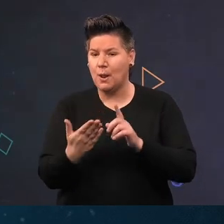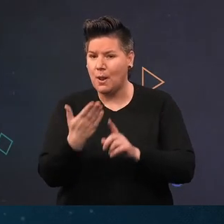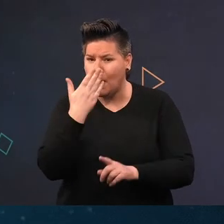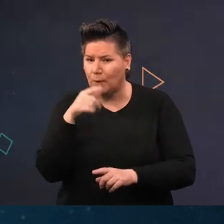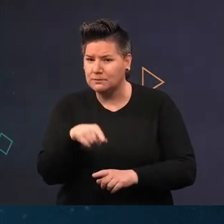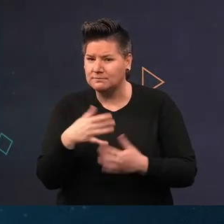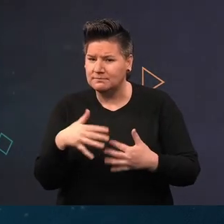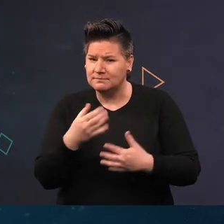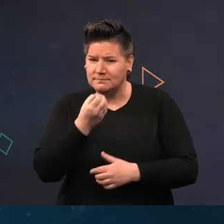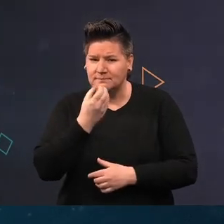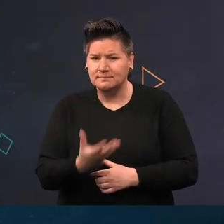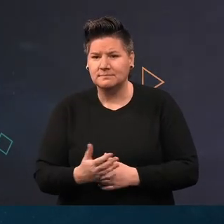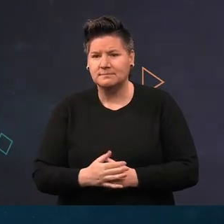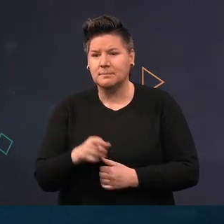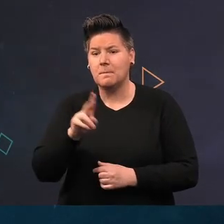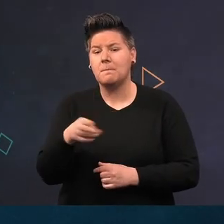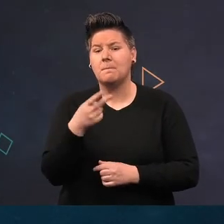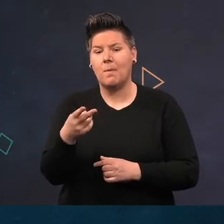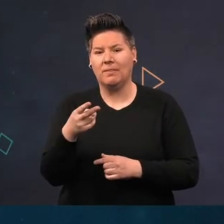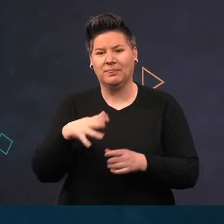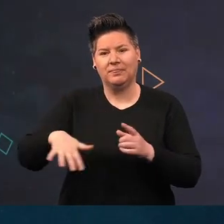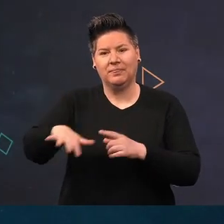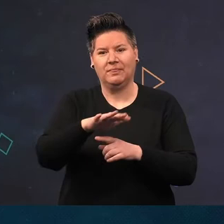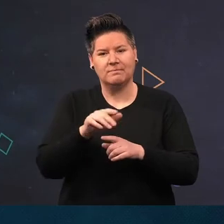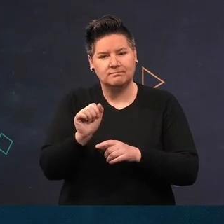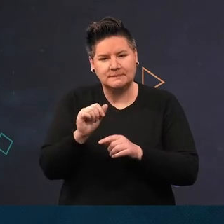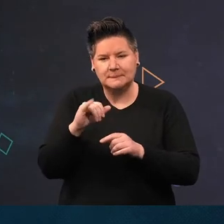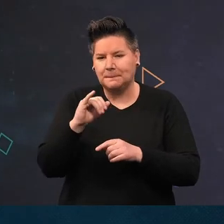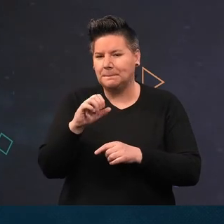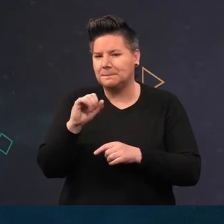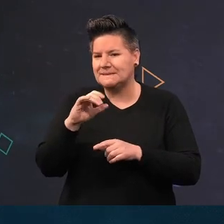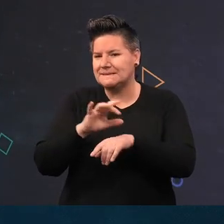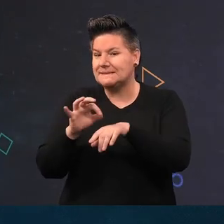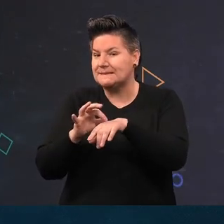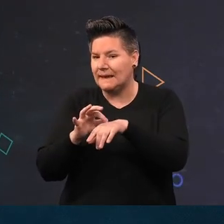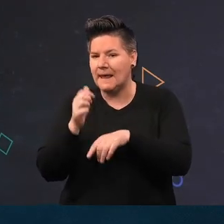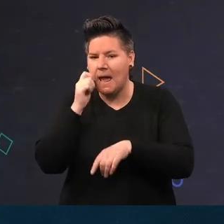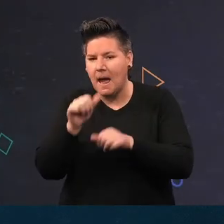both Echinoderms 'spiny skinned' animals. The urchin would normally be present up in the kelp